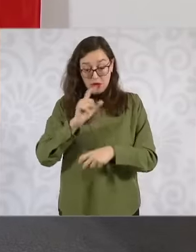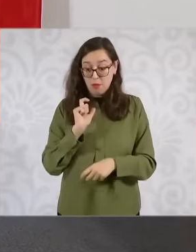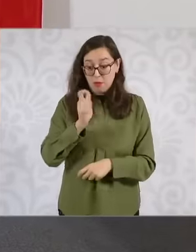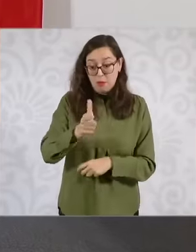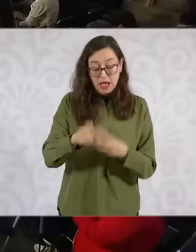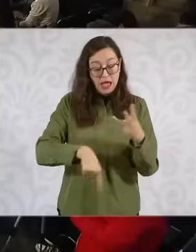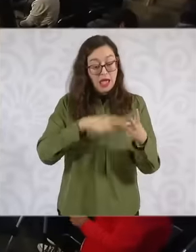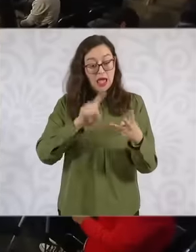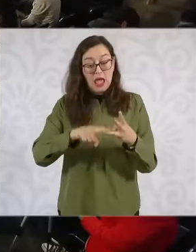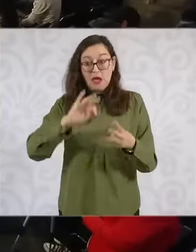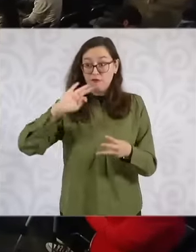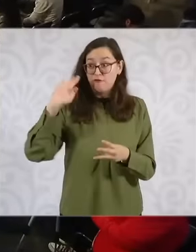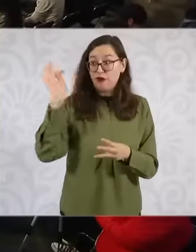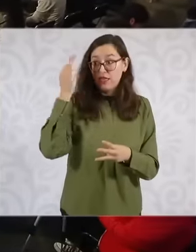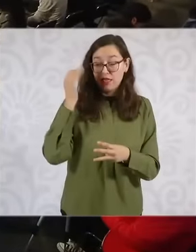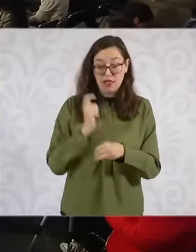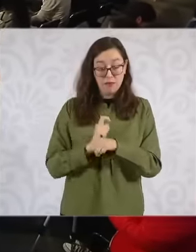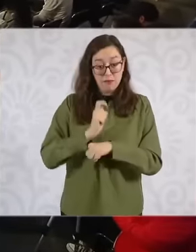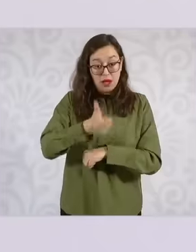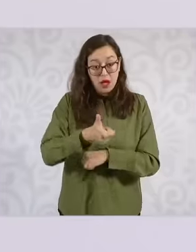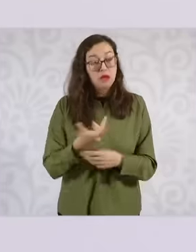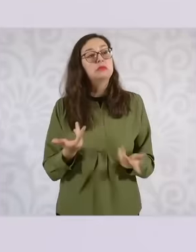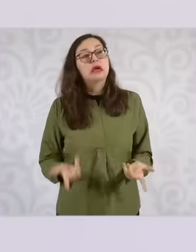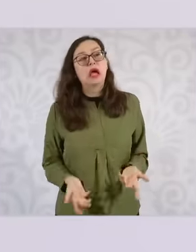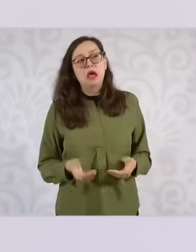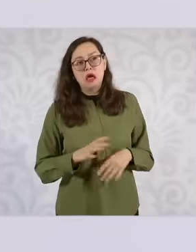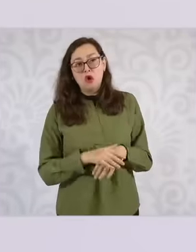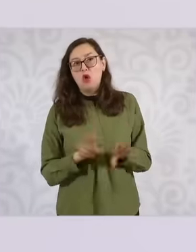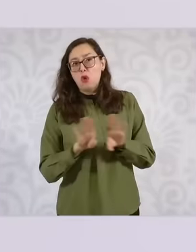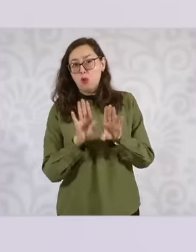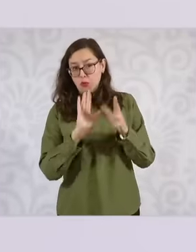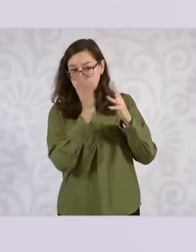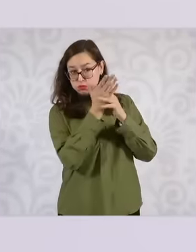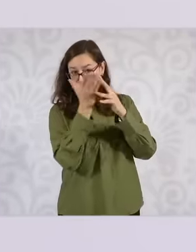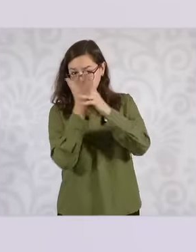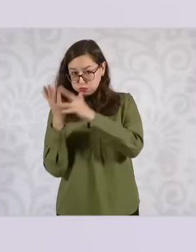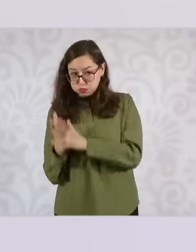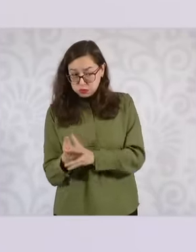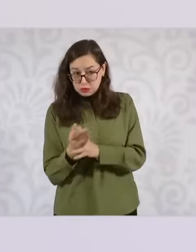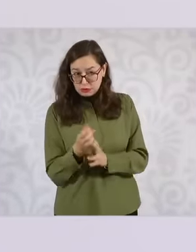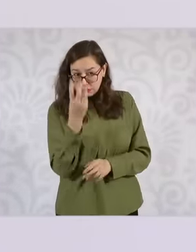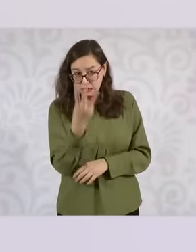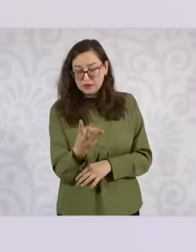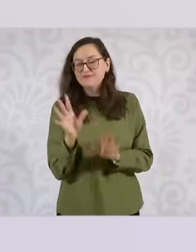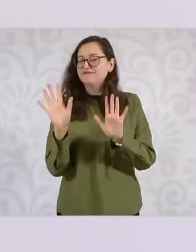a third each or it would be another, we will present it How it would be because there are municipalities